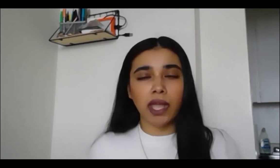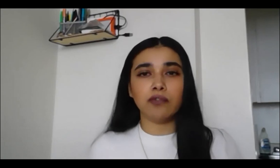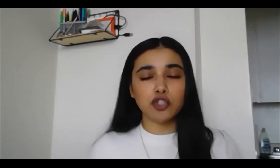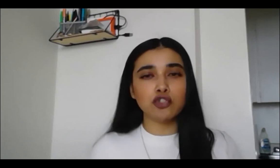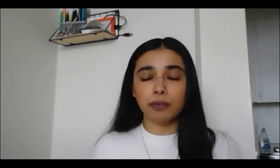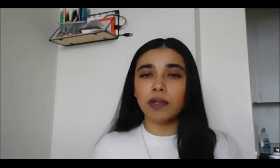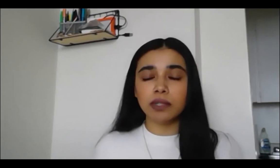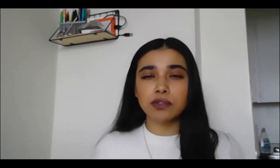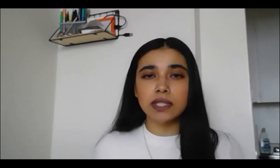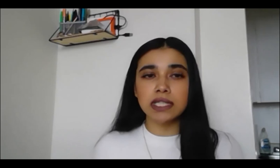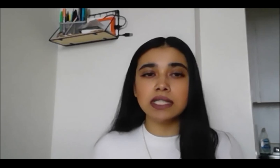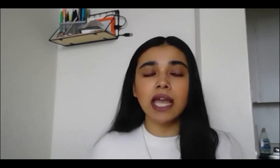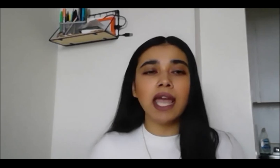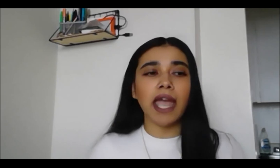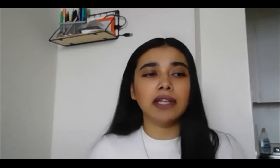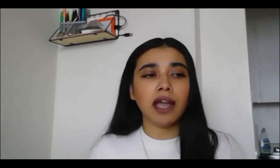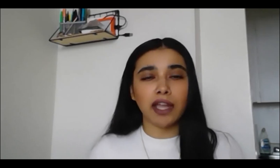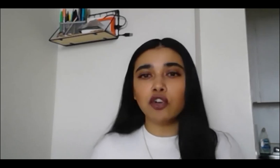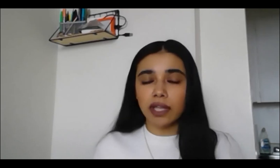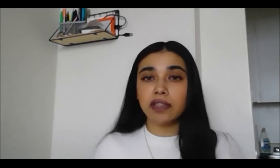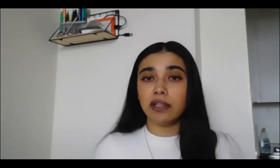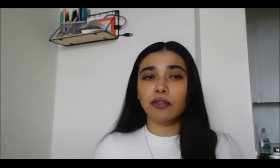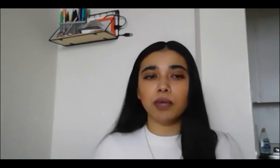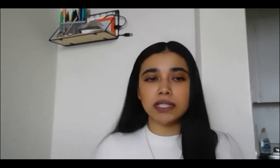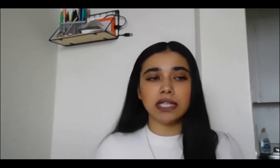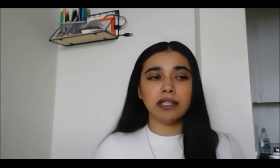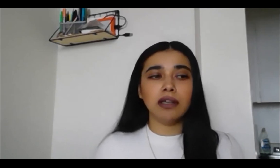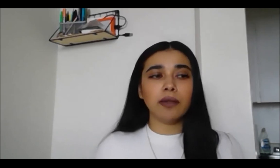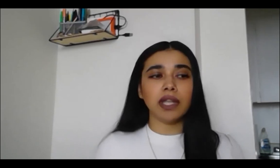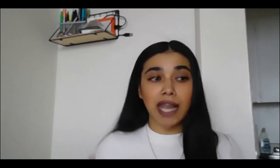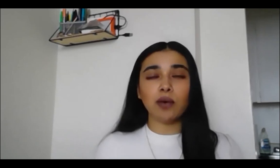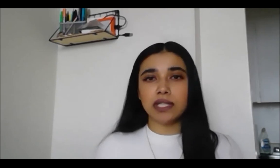way of distributing resources, and I agree, like the reason— like, now is